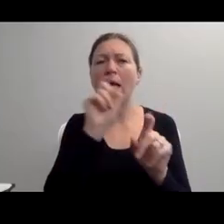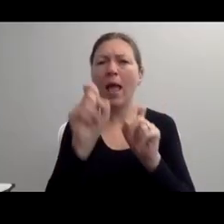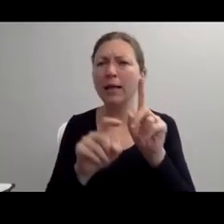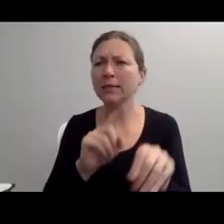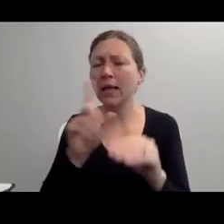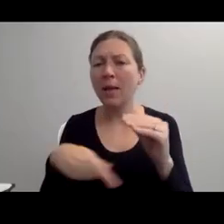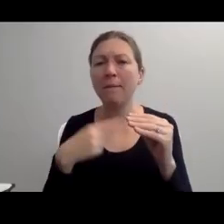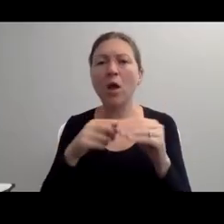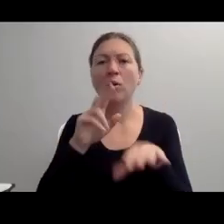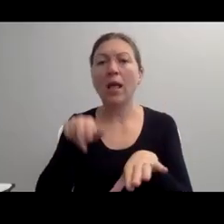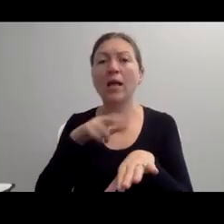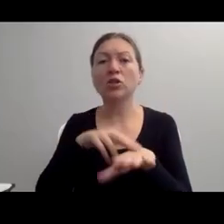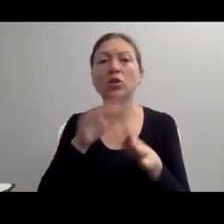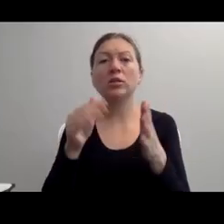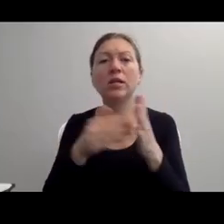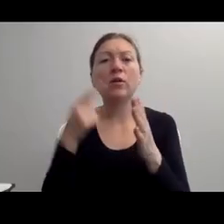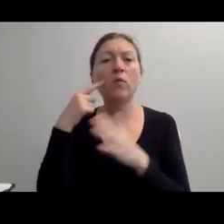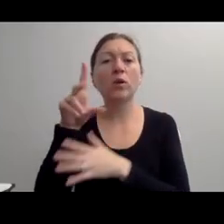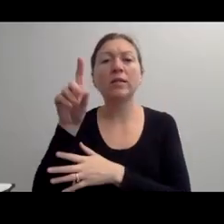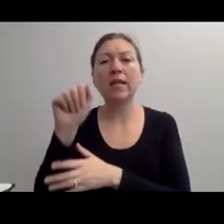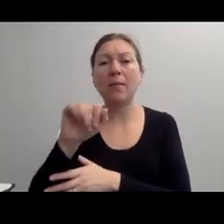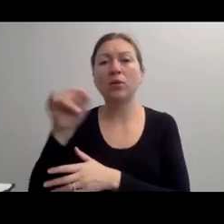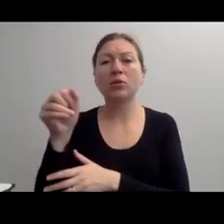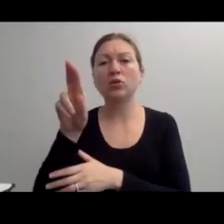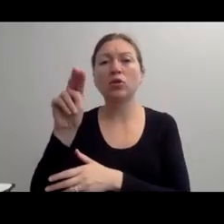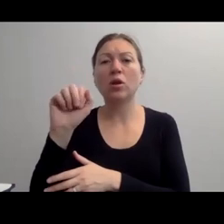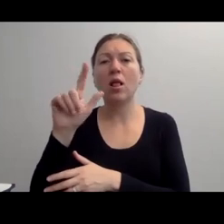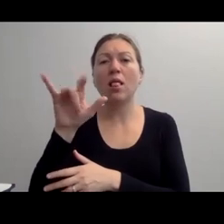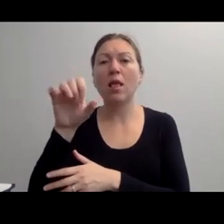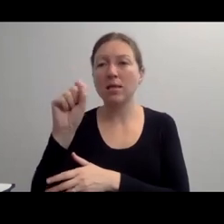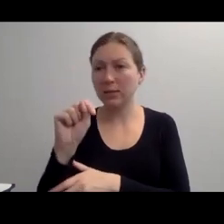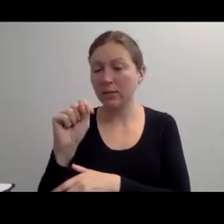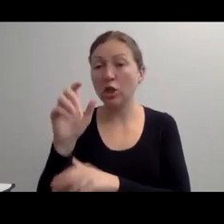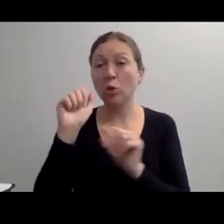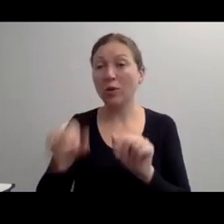EVERY YEAR. WE'RE ALWAYS AVAILABLE FOR YOU TO COME TO US."